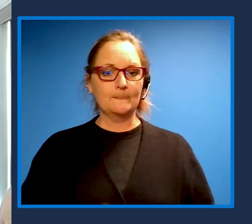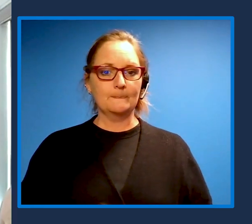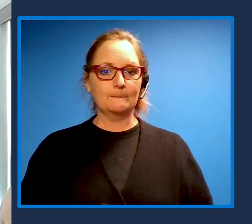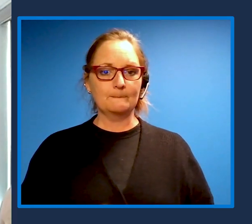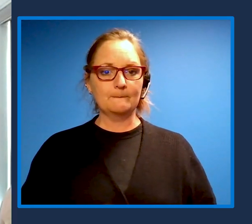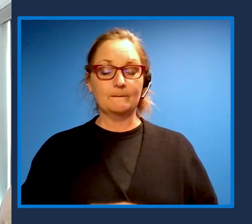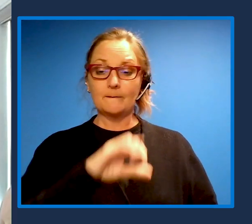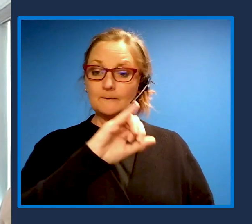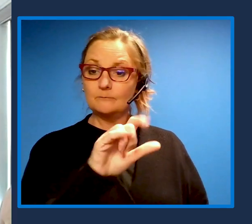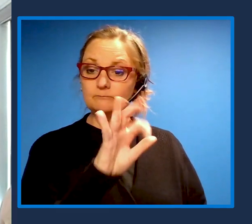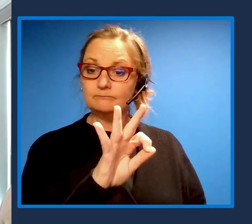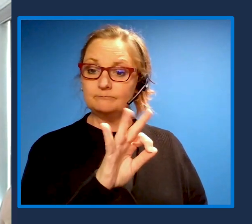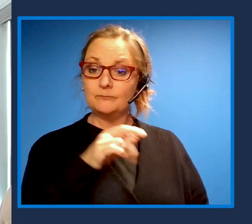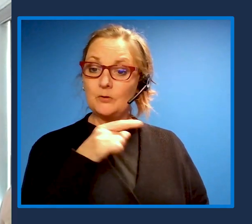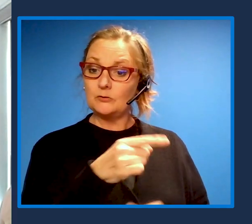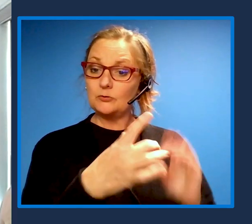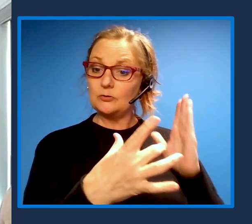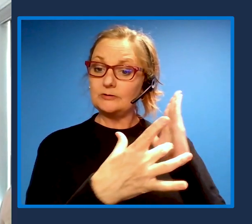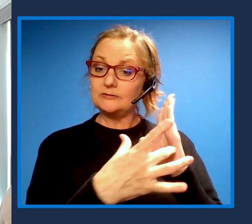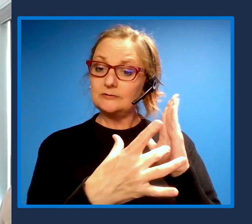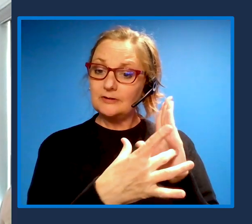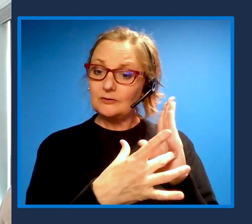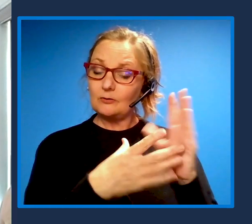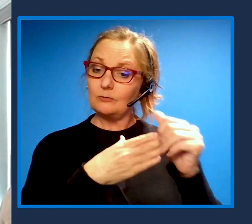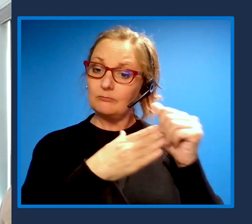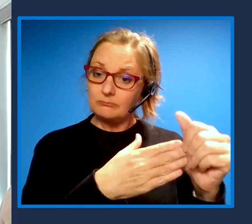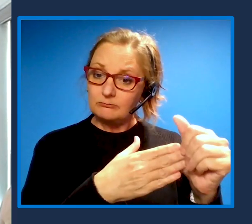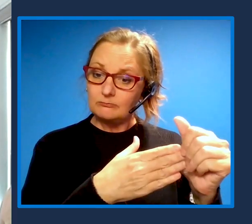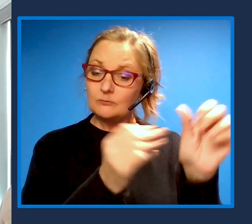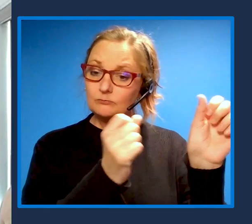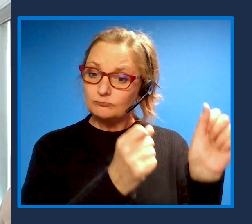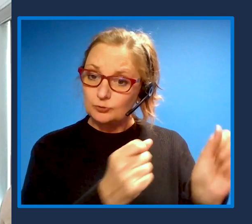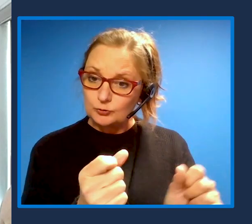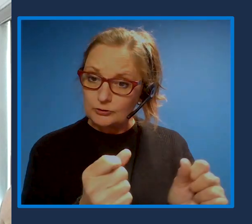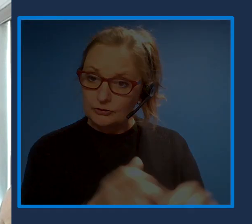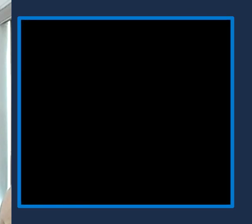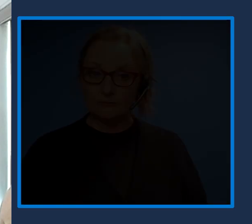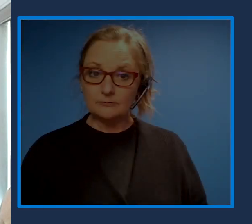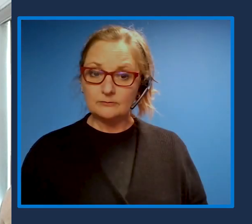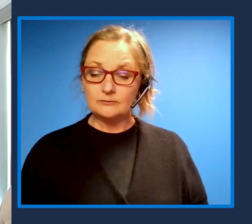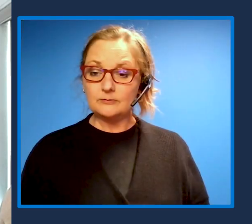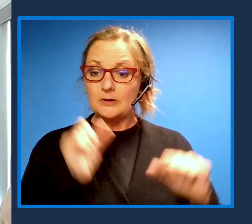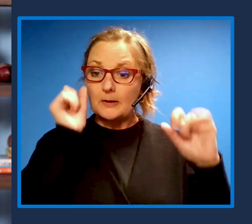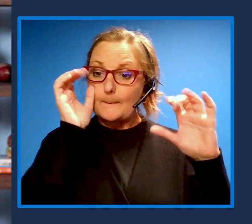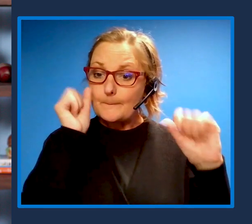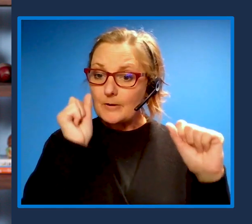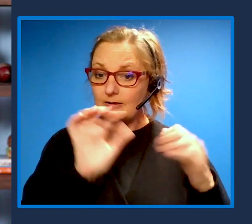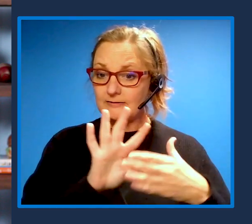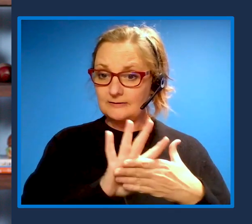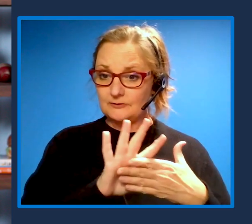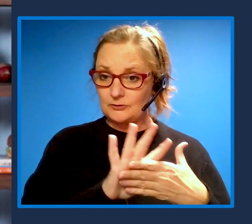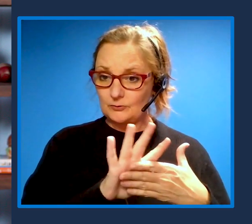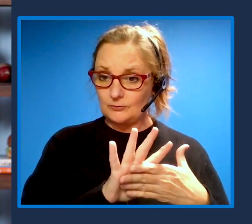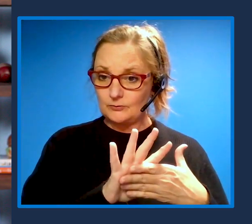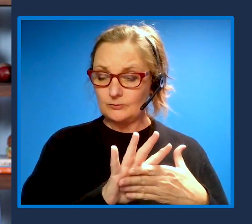So this is a technology led strategy. Amazing video, incredible partnerships,